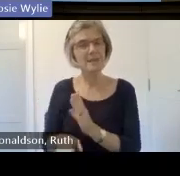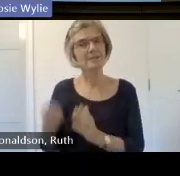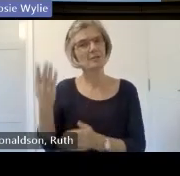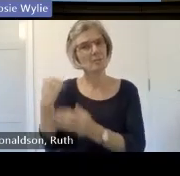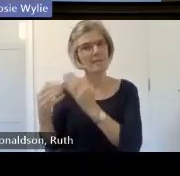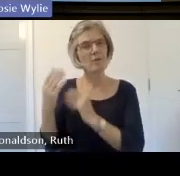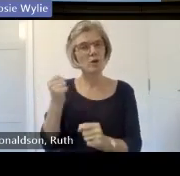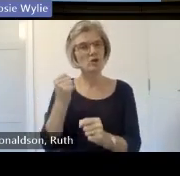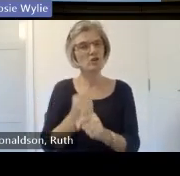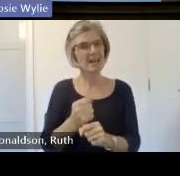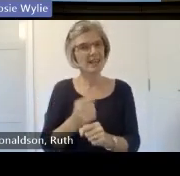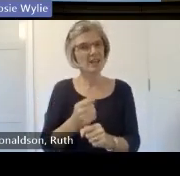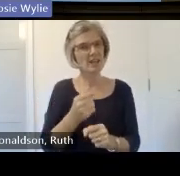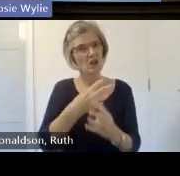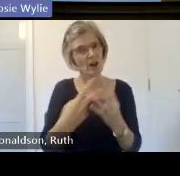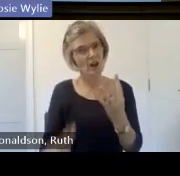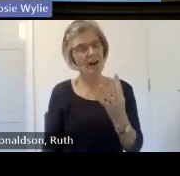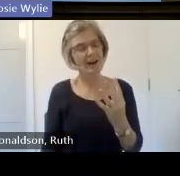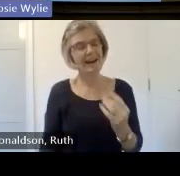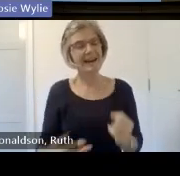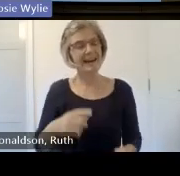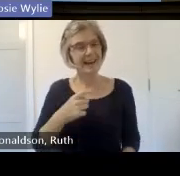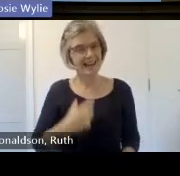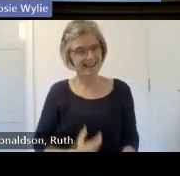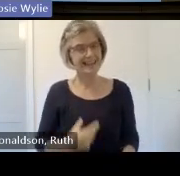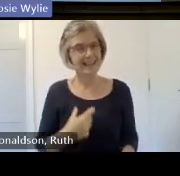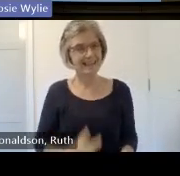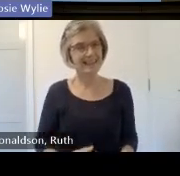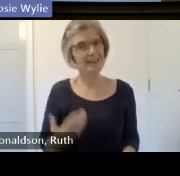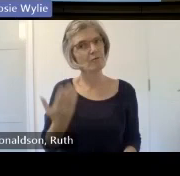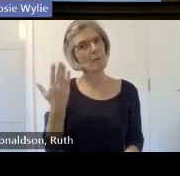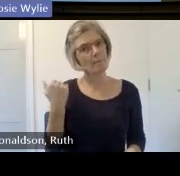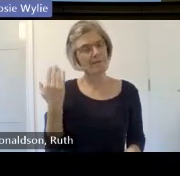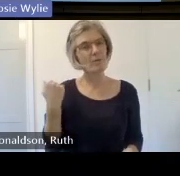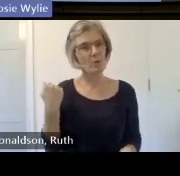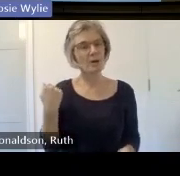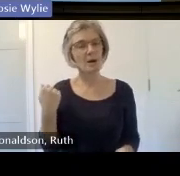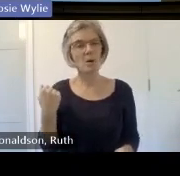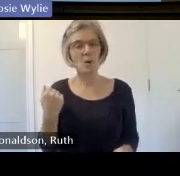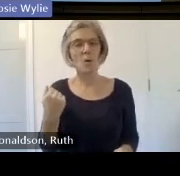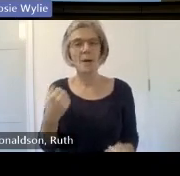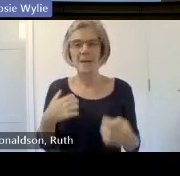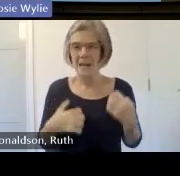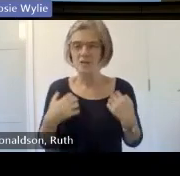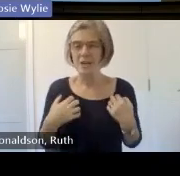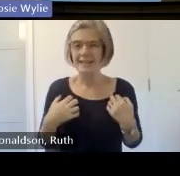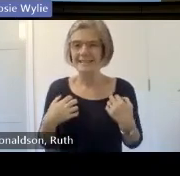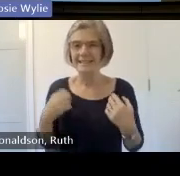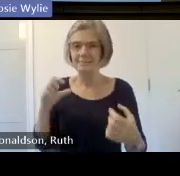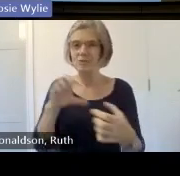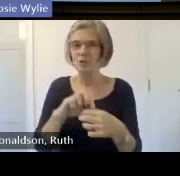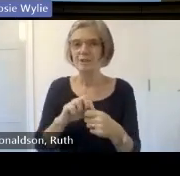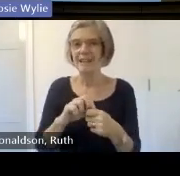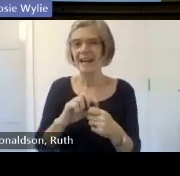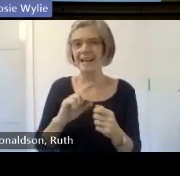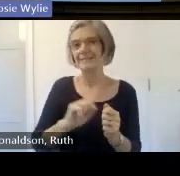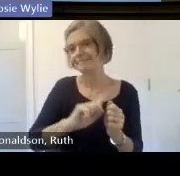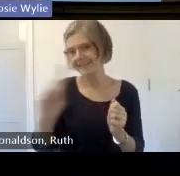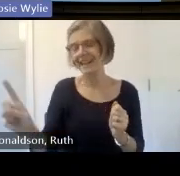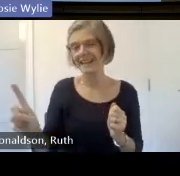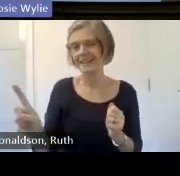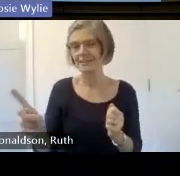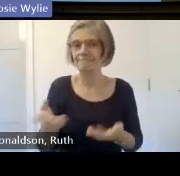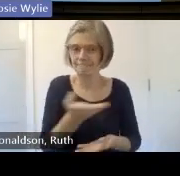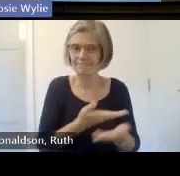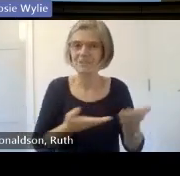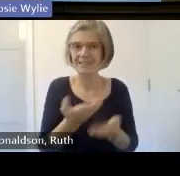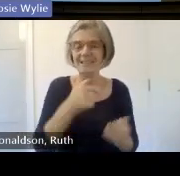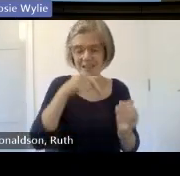to ask ask you not today but to maybe make some contact to talk about um uh working in ethical